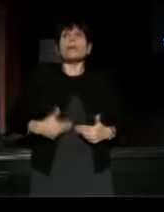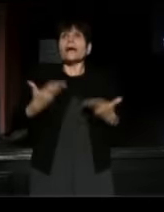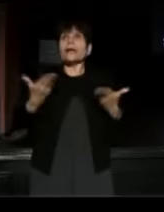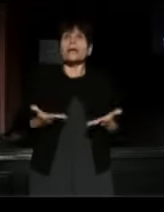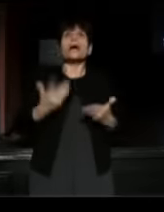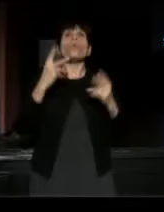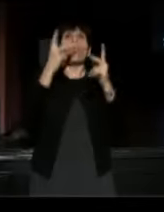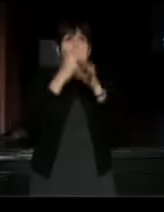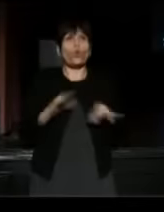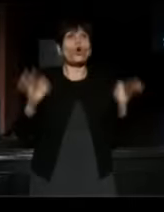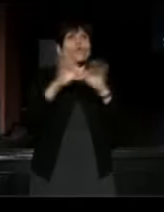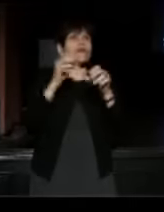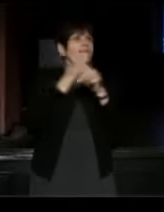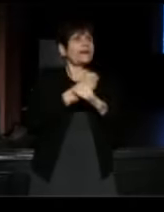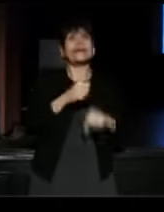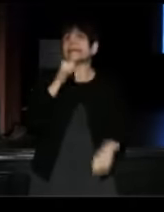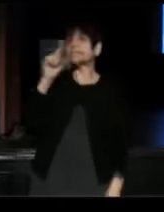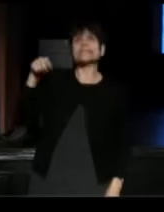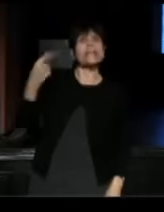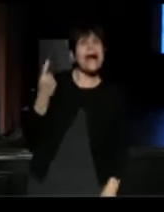(Jackie Taylor) This just is not about Jackie Taylor.